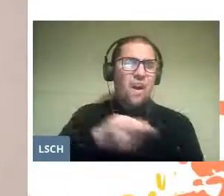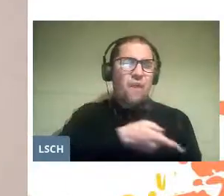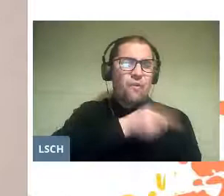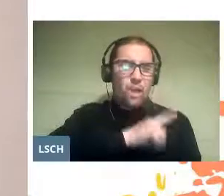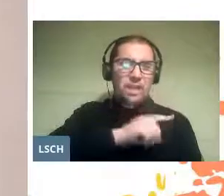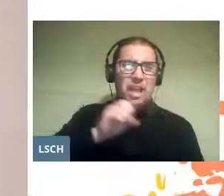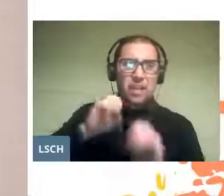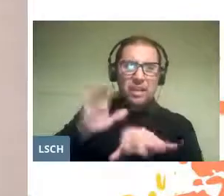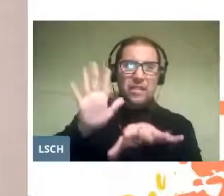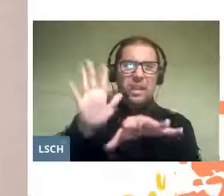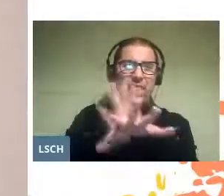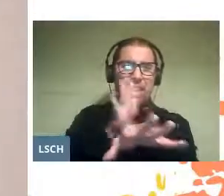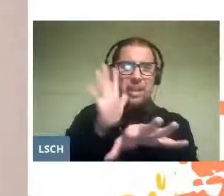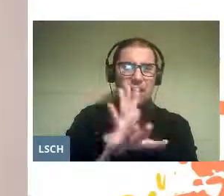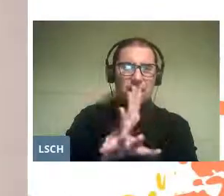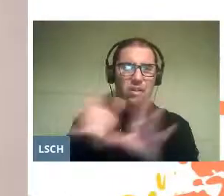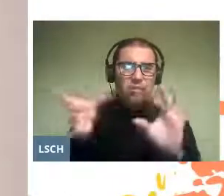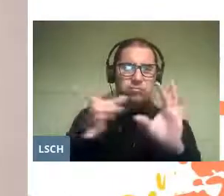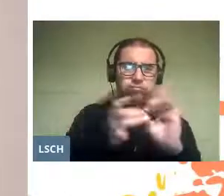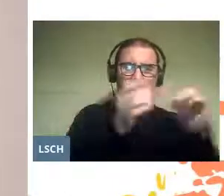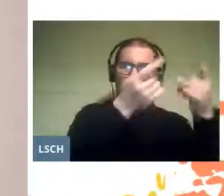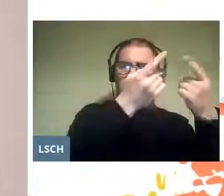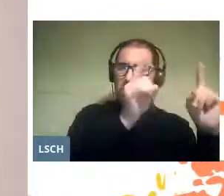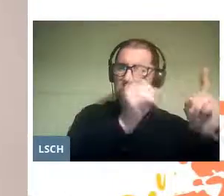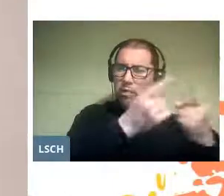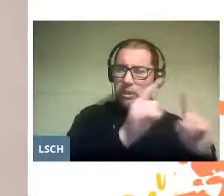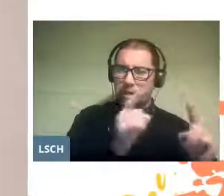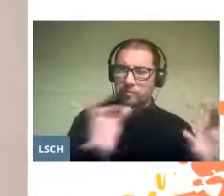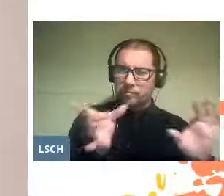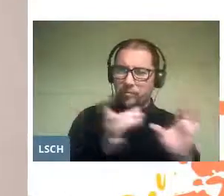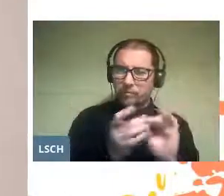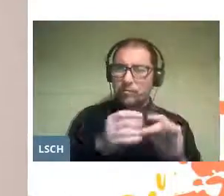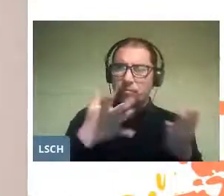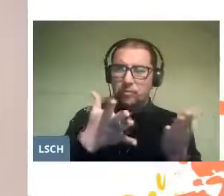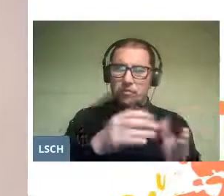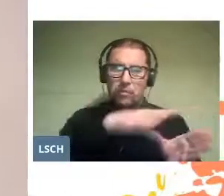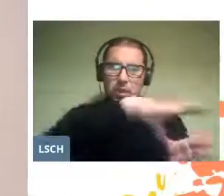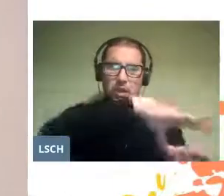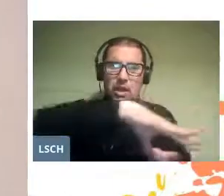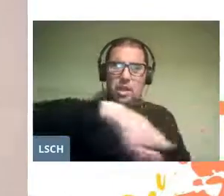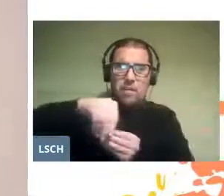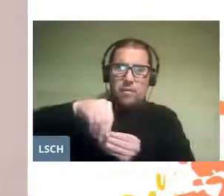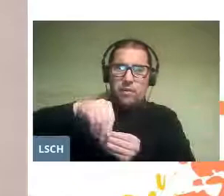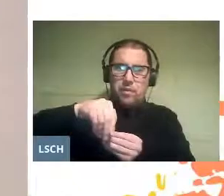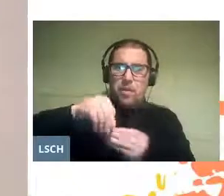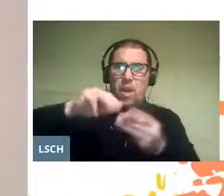of theater coupled with music, and therefore adopted as a methodology